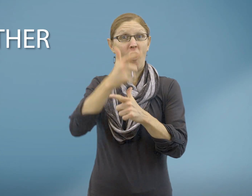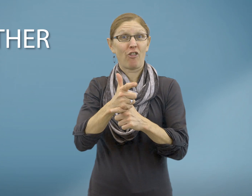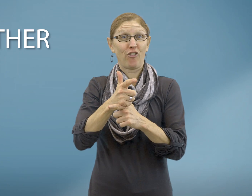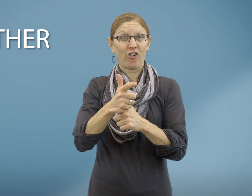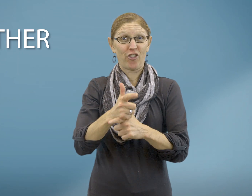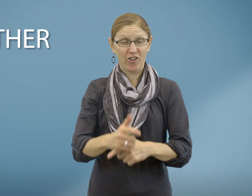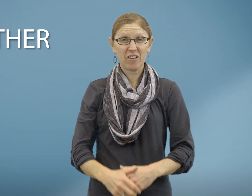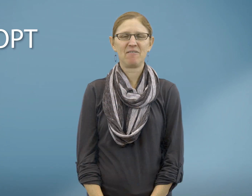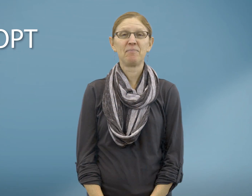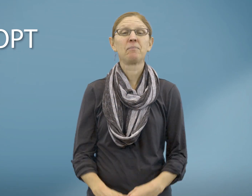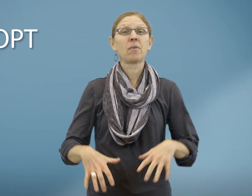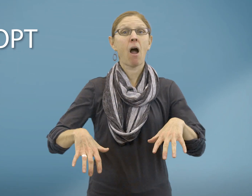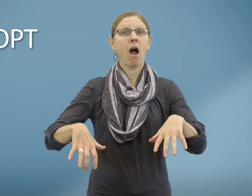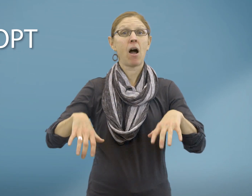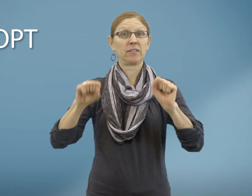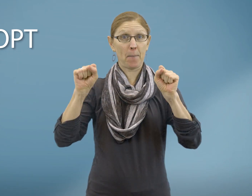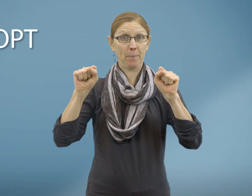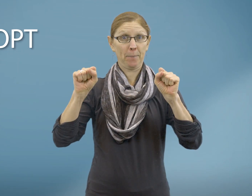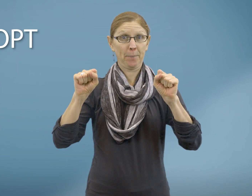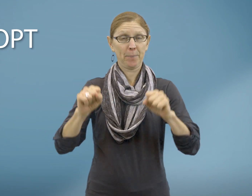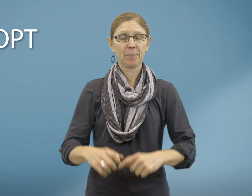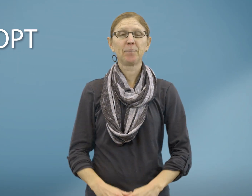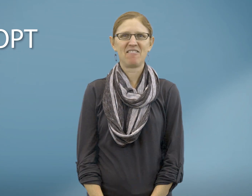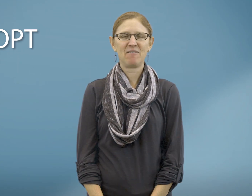Brother Adopt